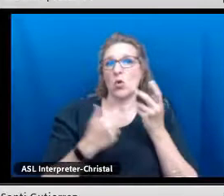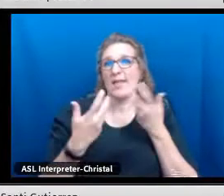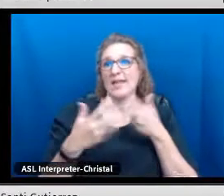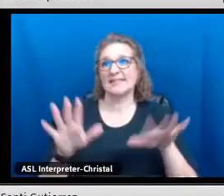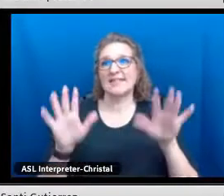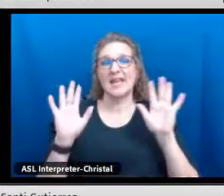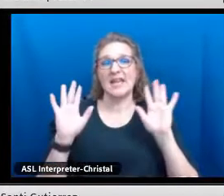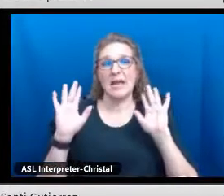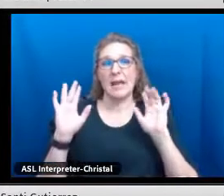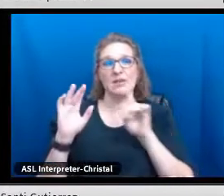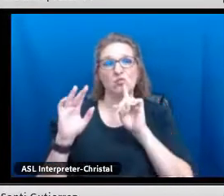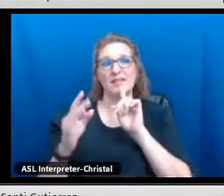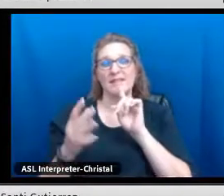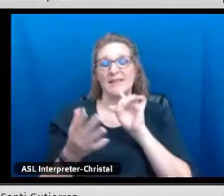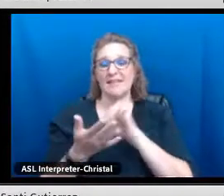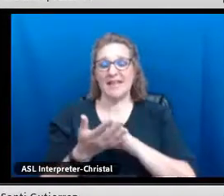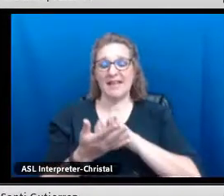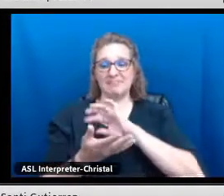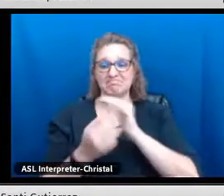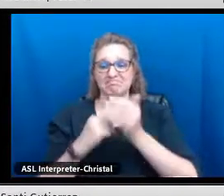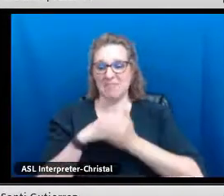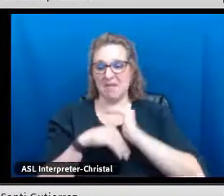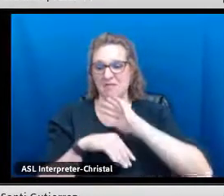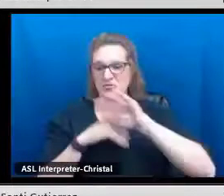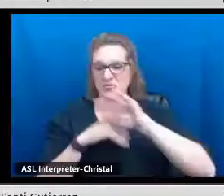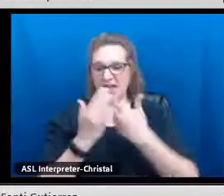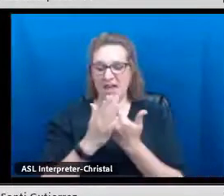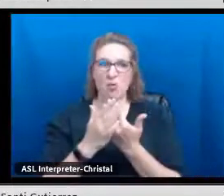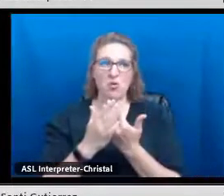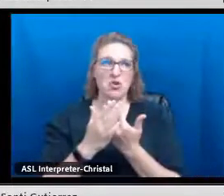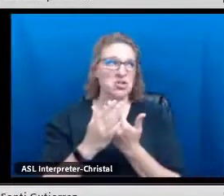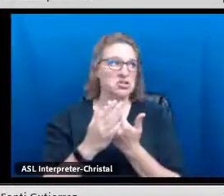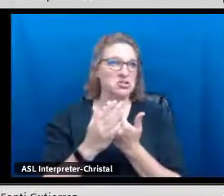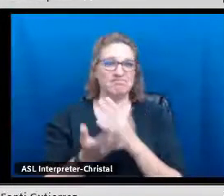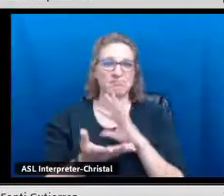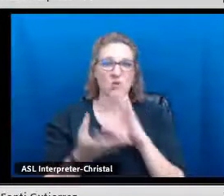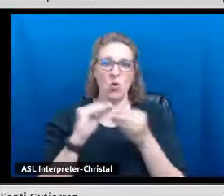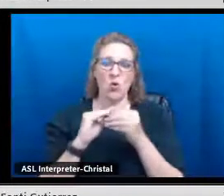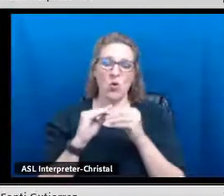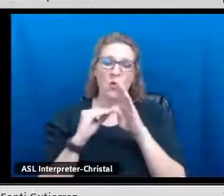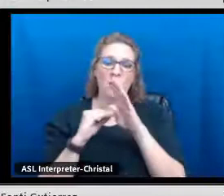They get those as well. That was it.